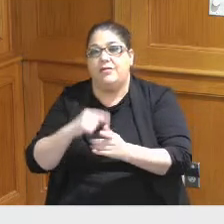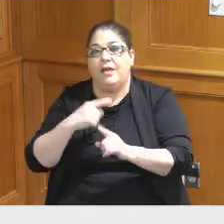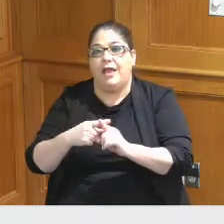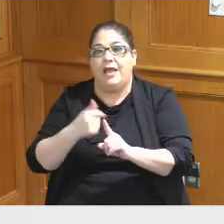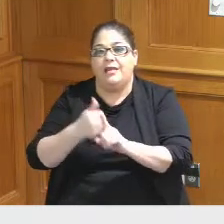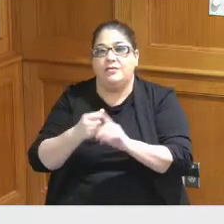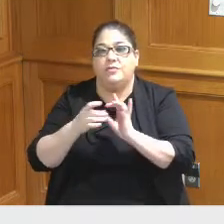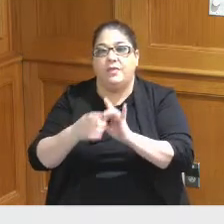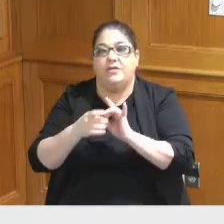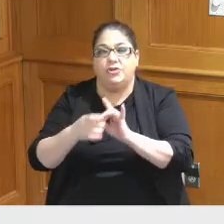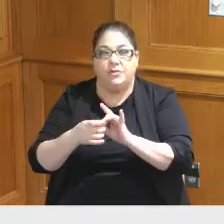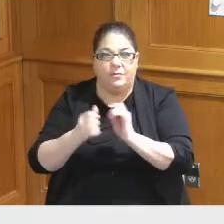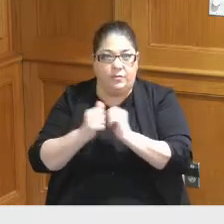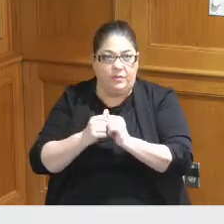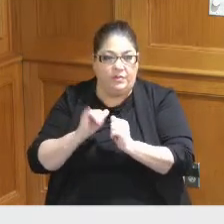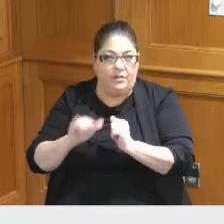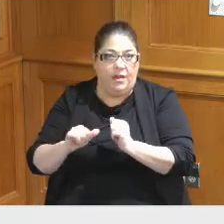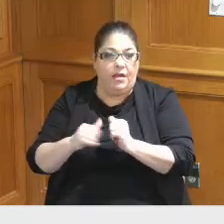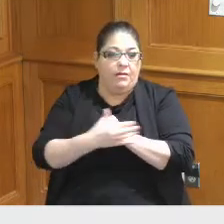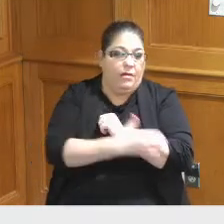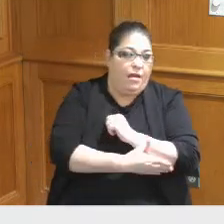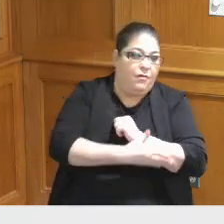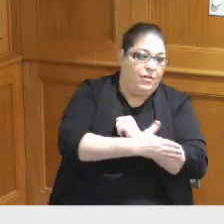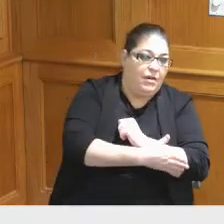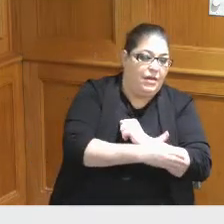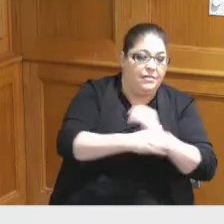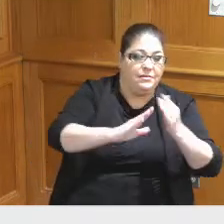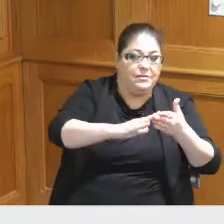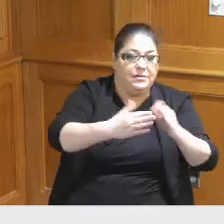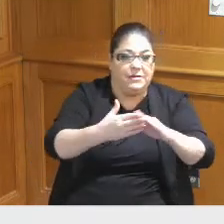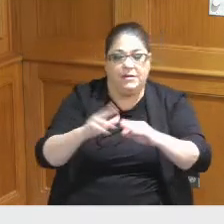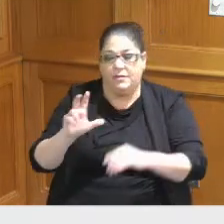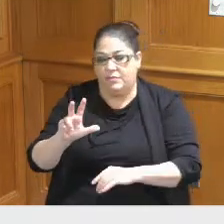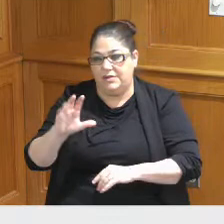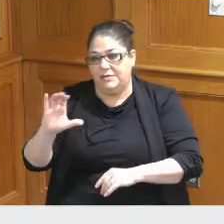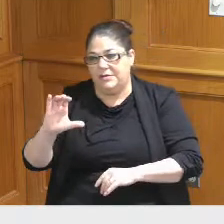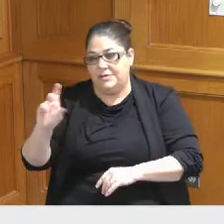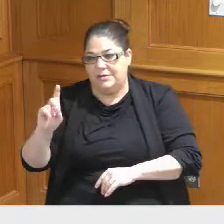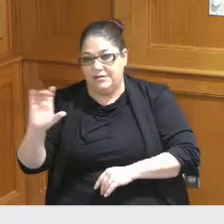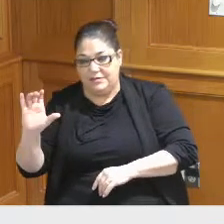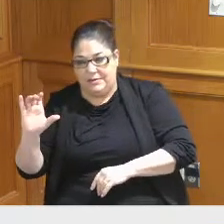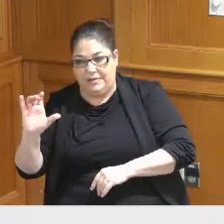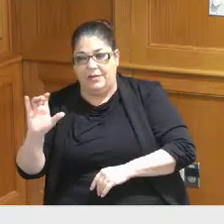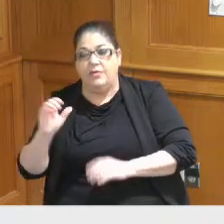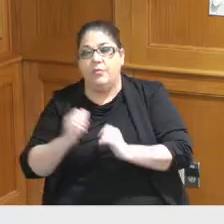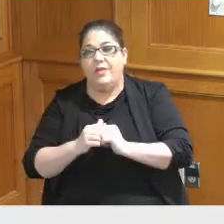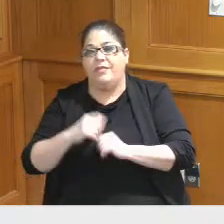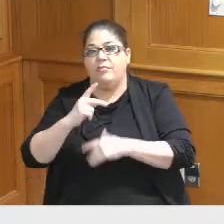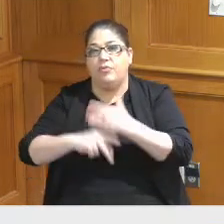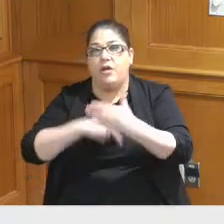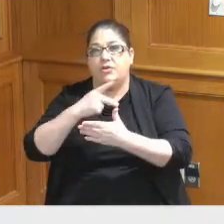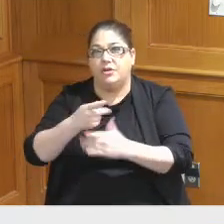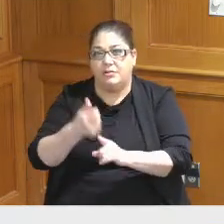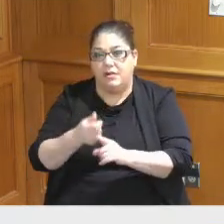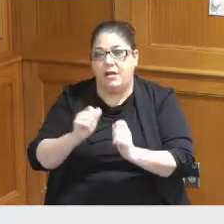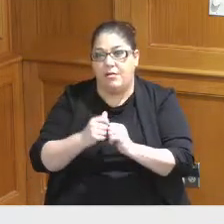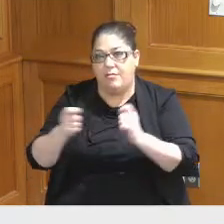relationship between the County city and 3CDC just in terms of how the project is is managed